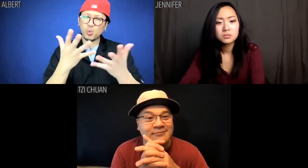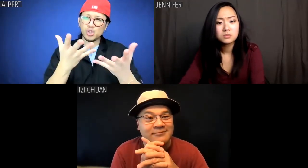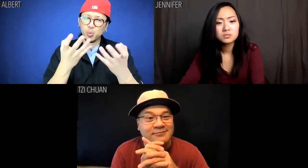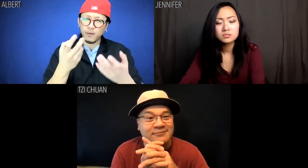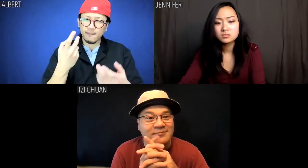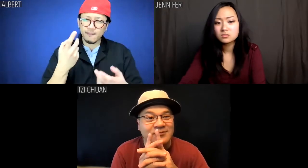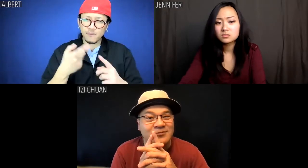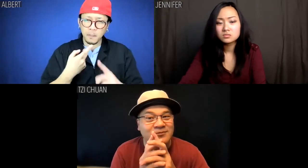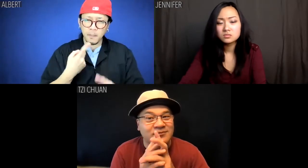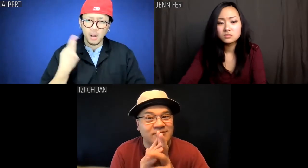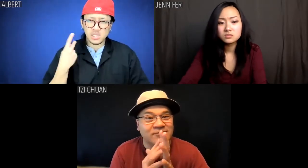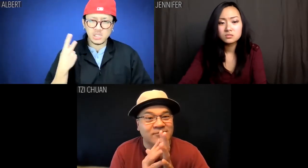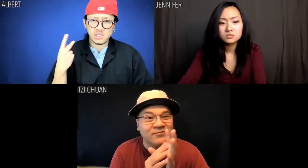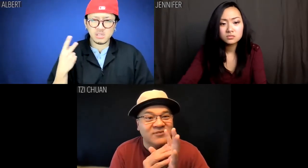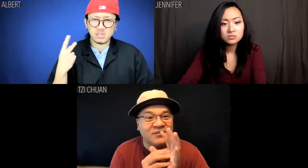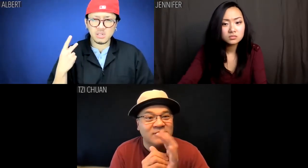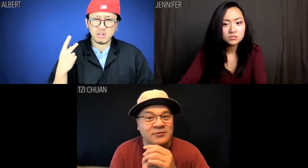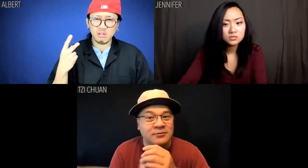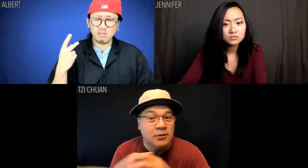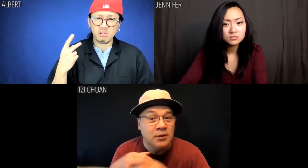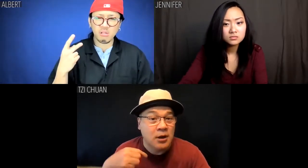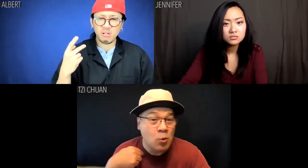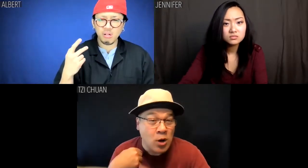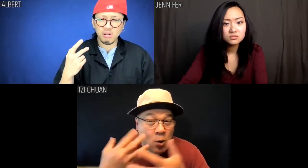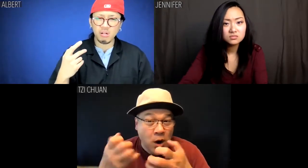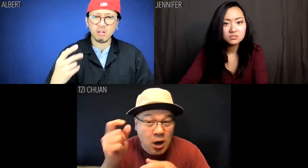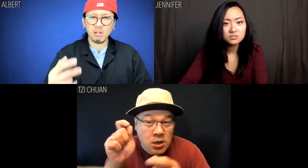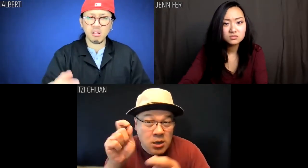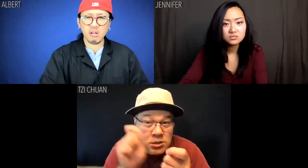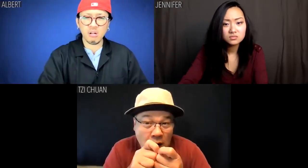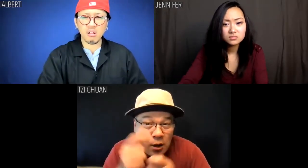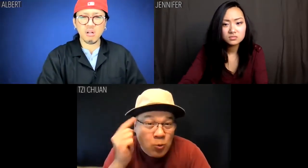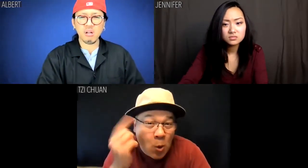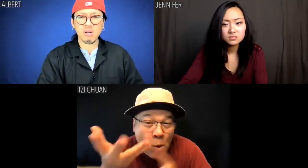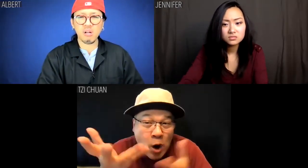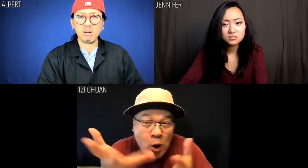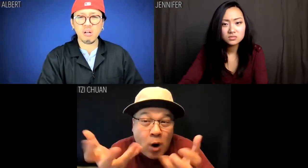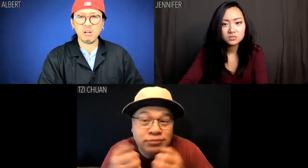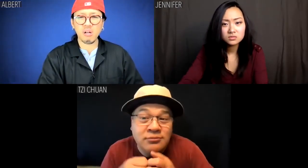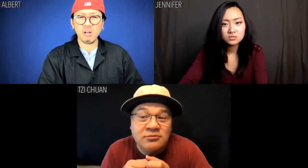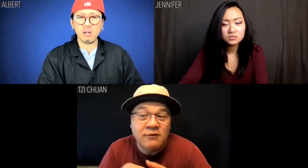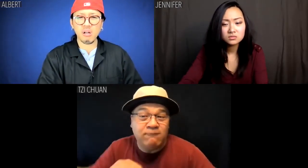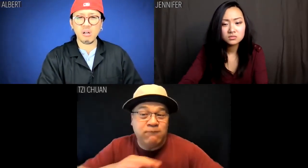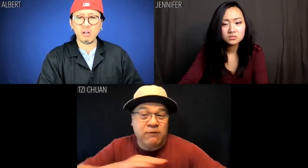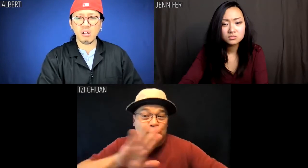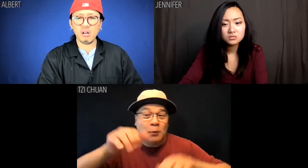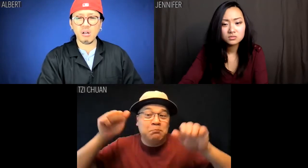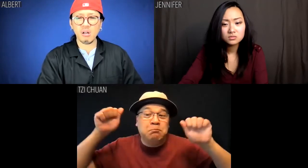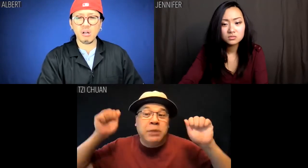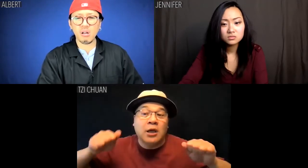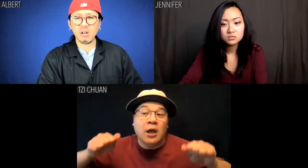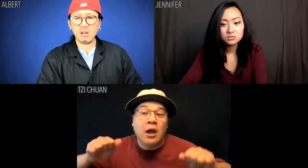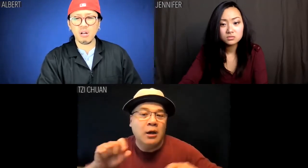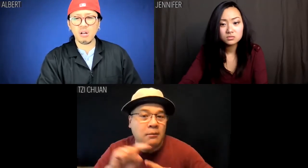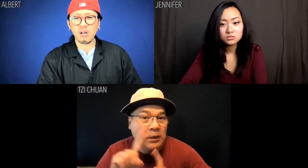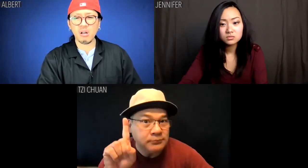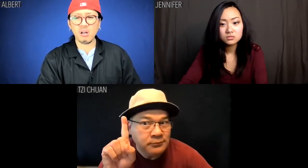Albert: But what do you want from us? Tzi Chuan: We want exactly what you want. To help you fulfill your potential.